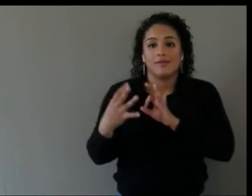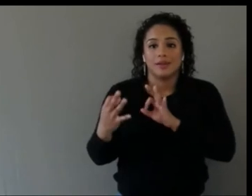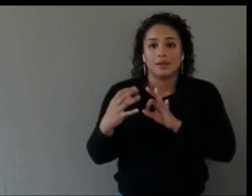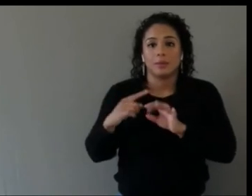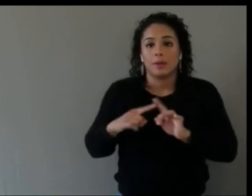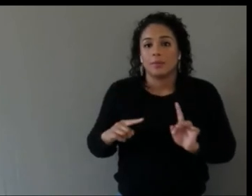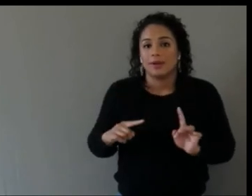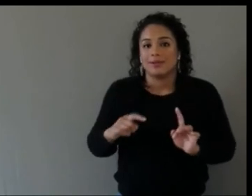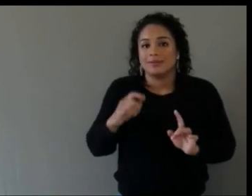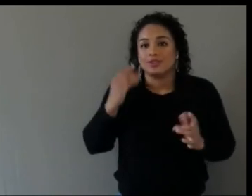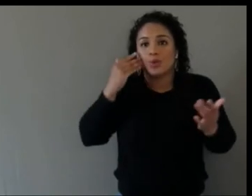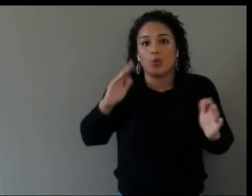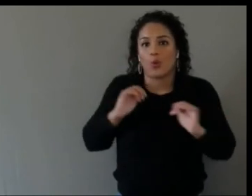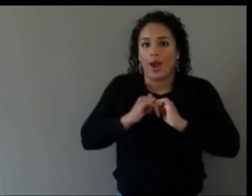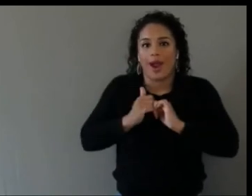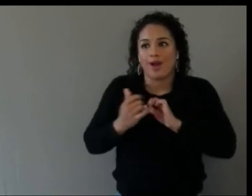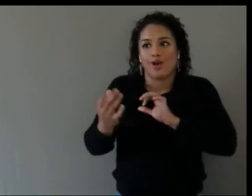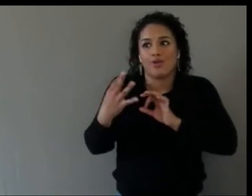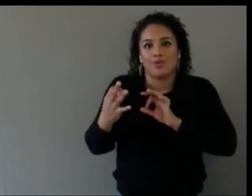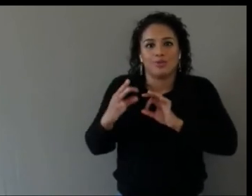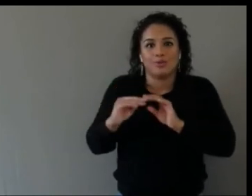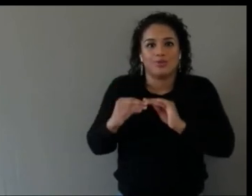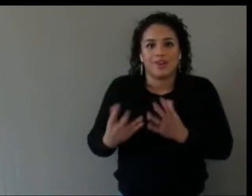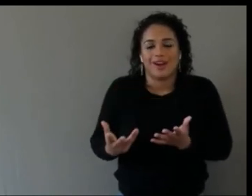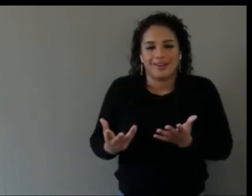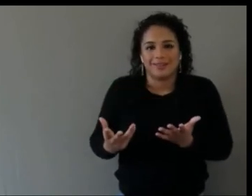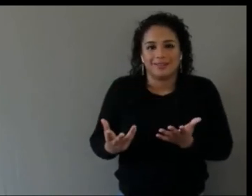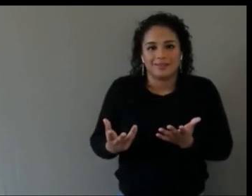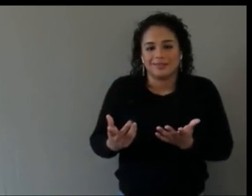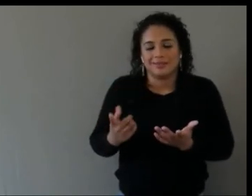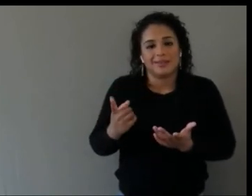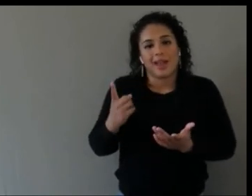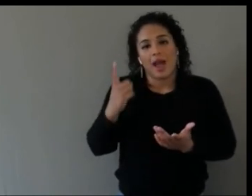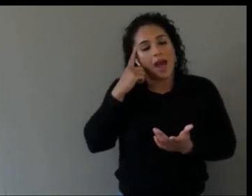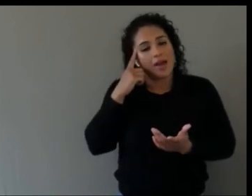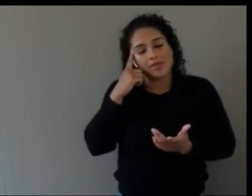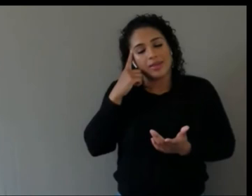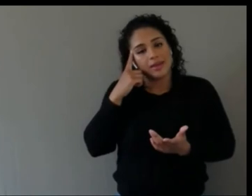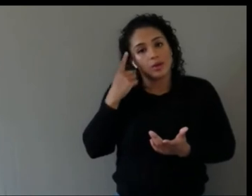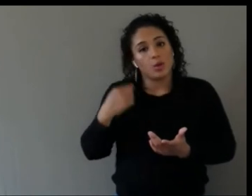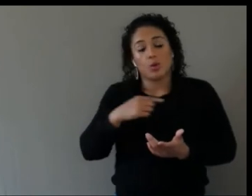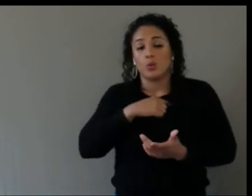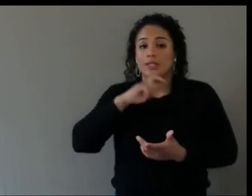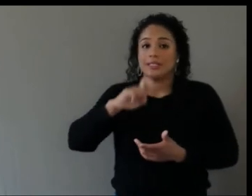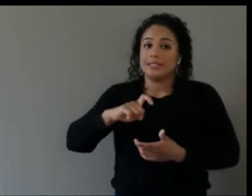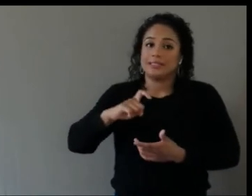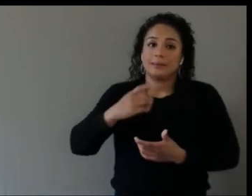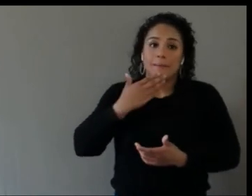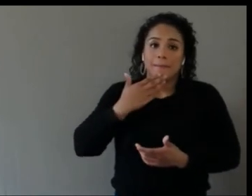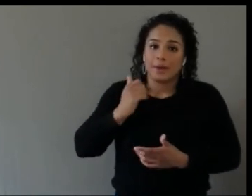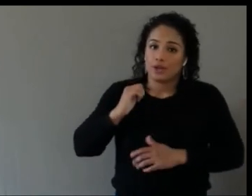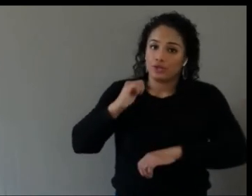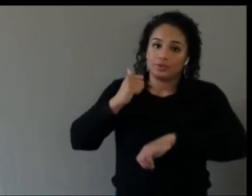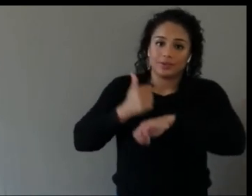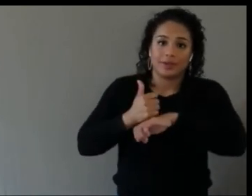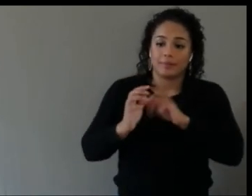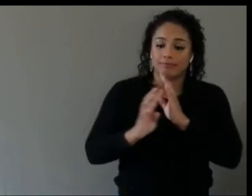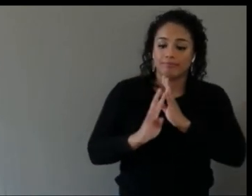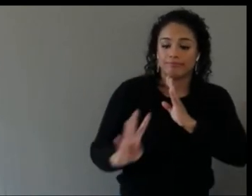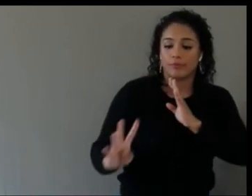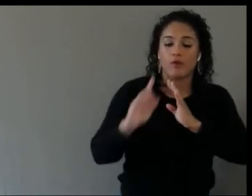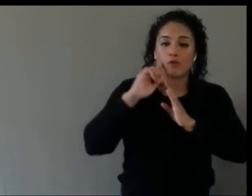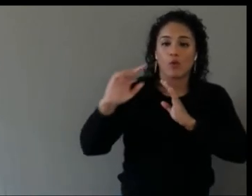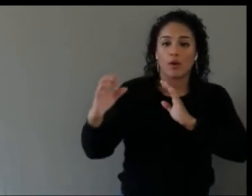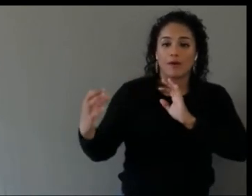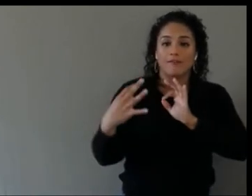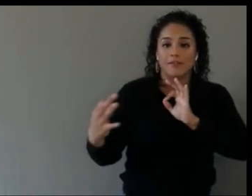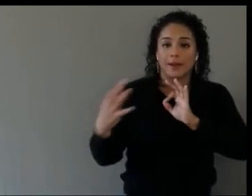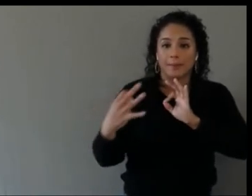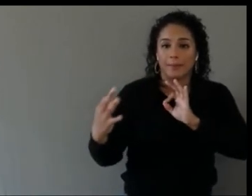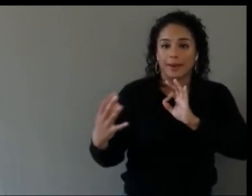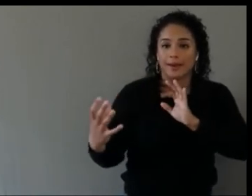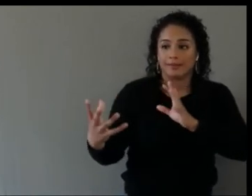I think we need to enable a better pipeline, and a stronger infrastructure and platform